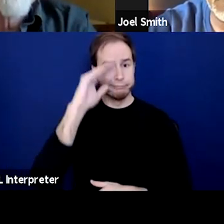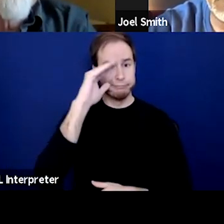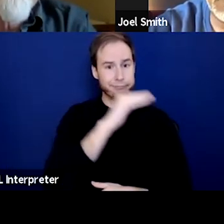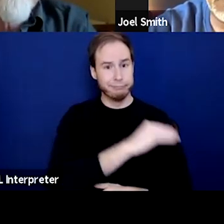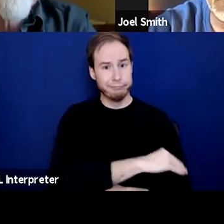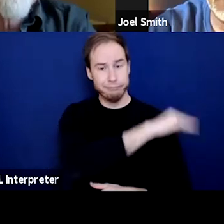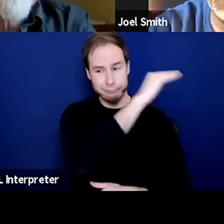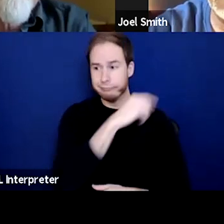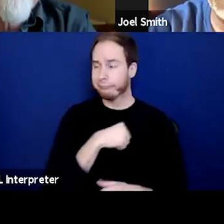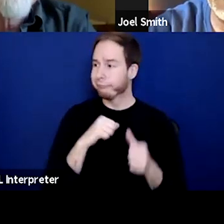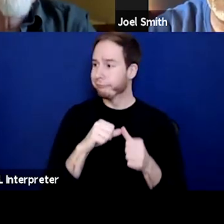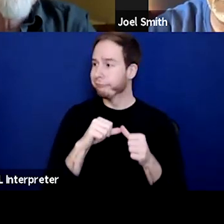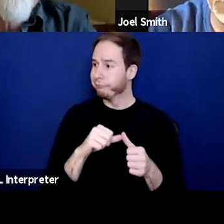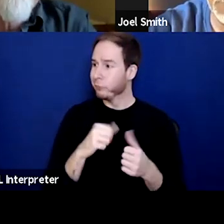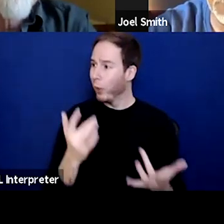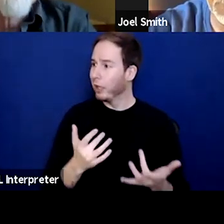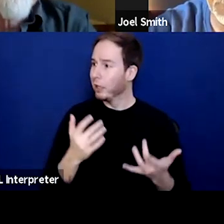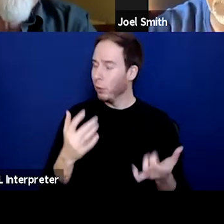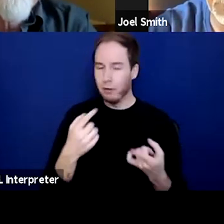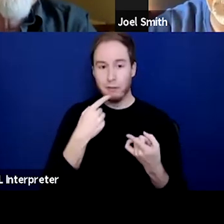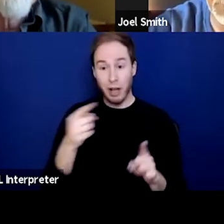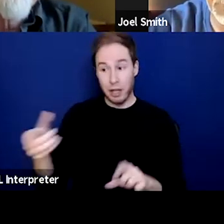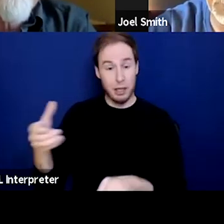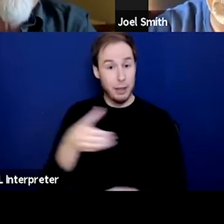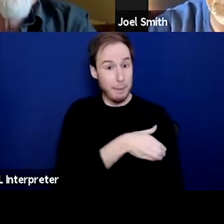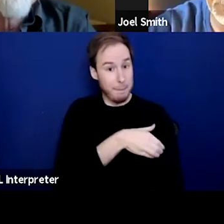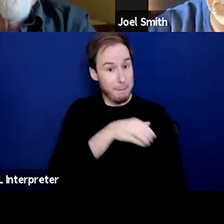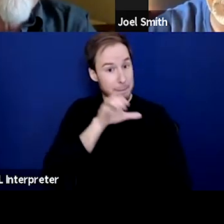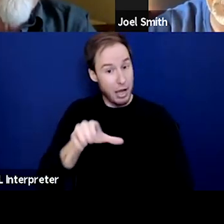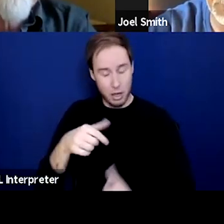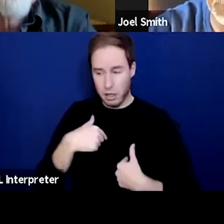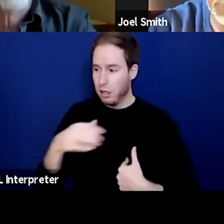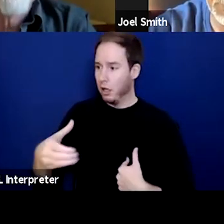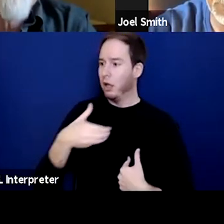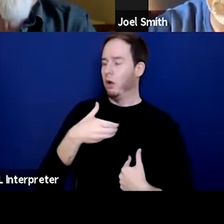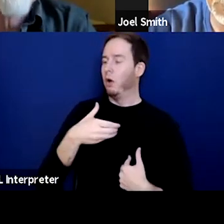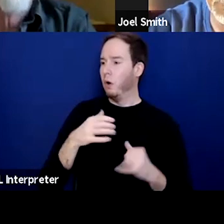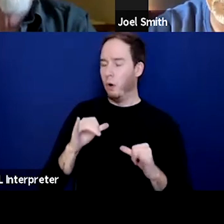and you empowered me with an opportunity to recover, I have never picked up a drink since.